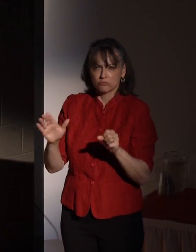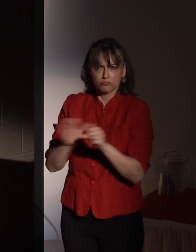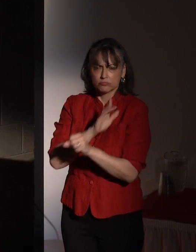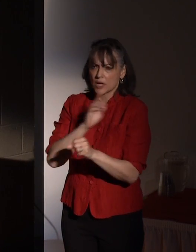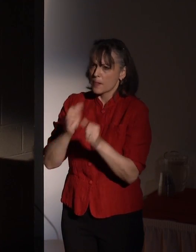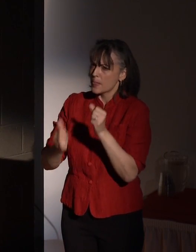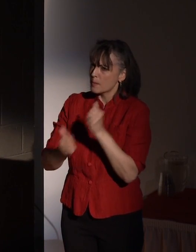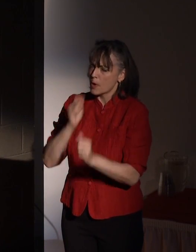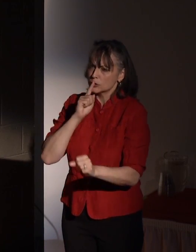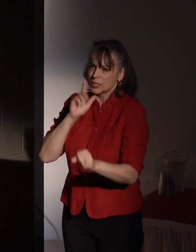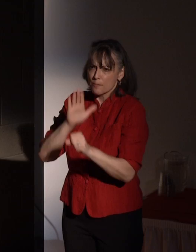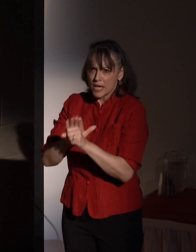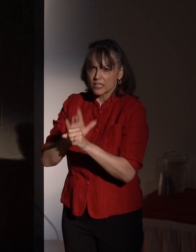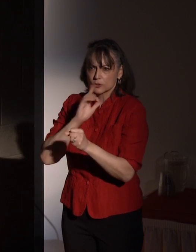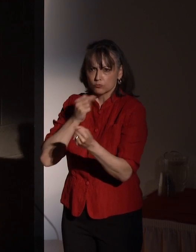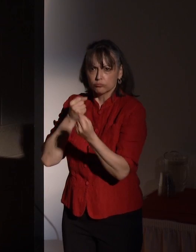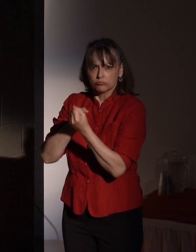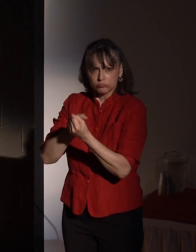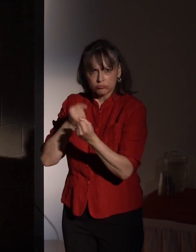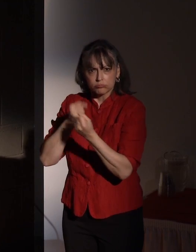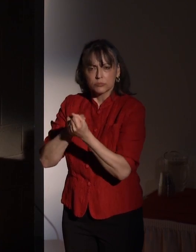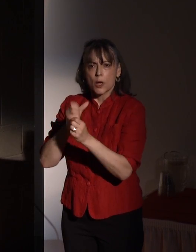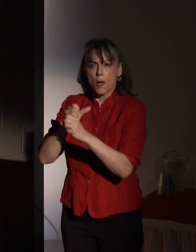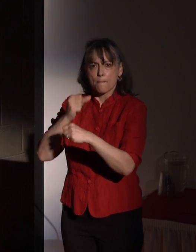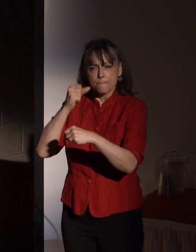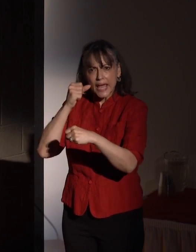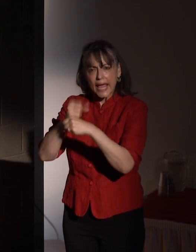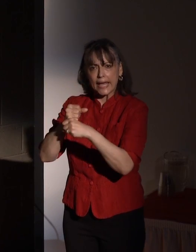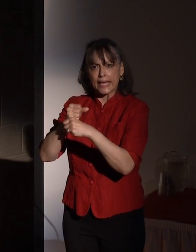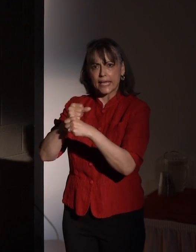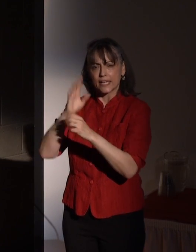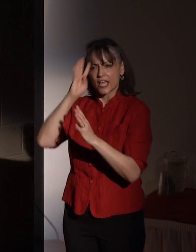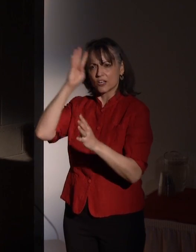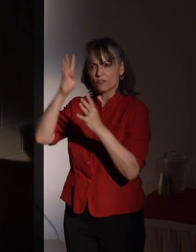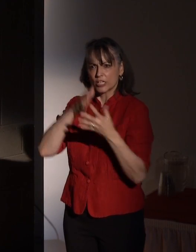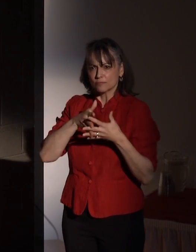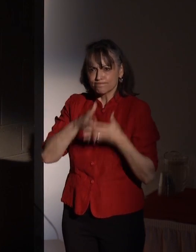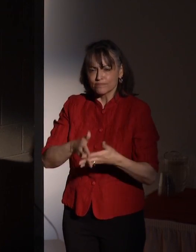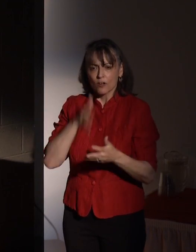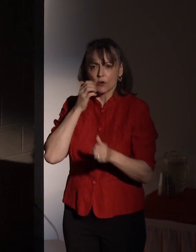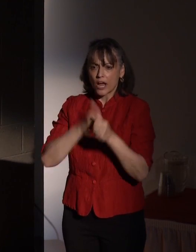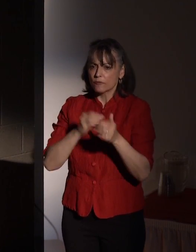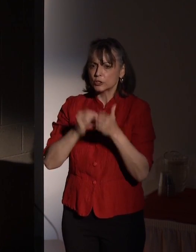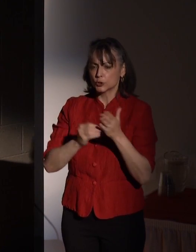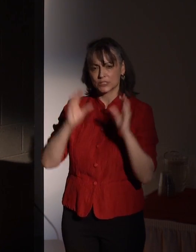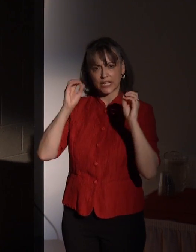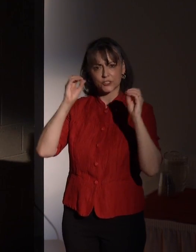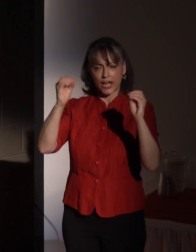innovation an integral part of every student's education here at RIT.